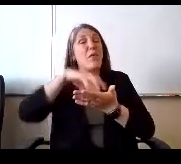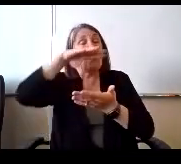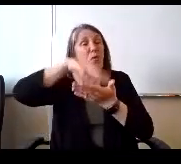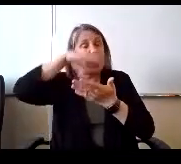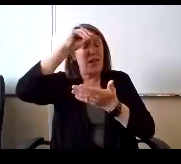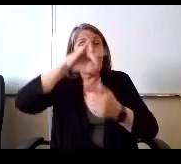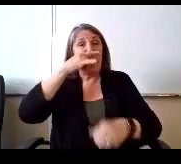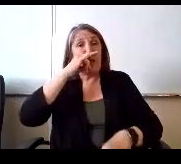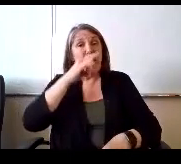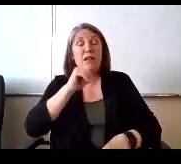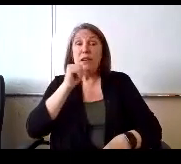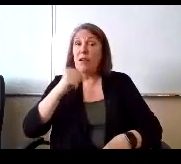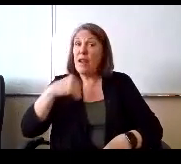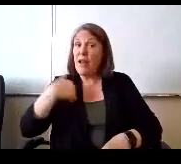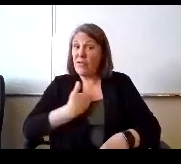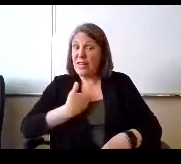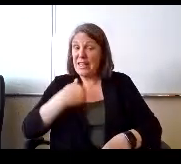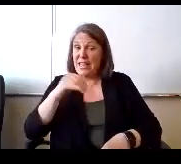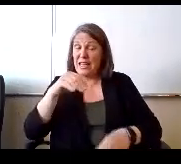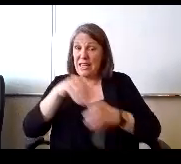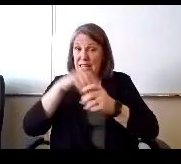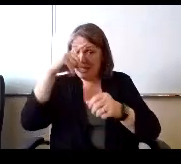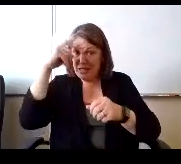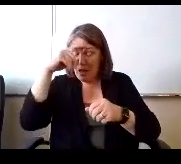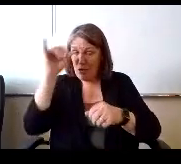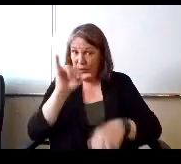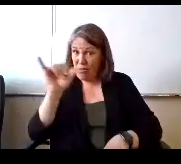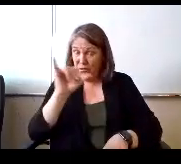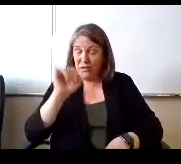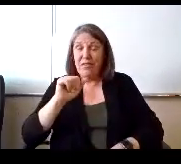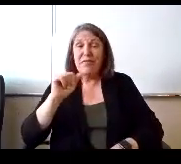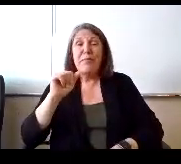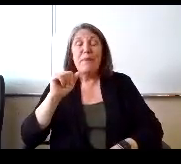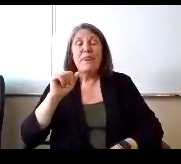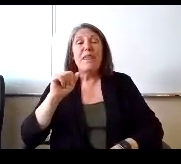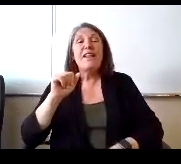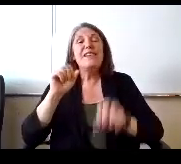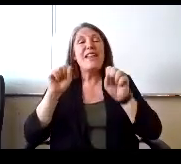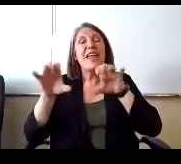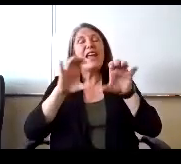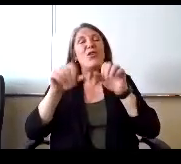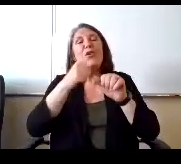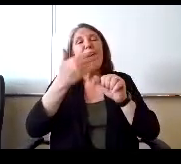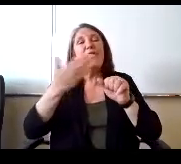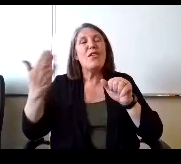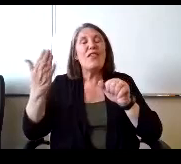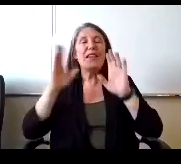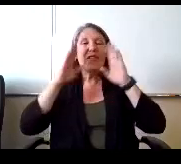is that kids are not fatigued as much in summer because they can do other things and only focus on one class.